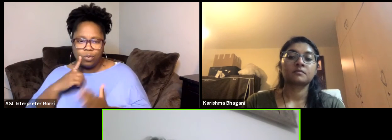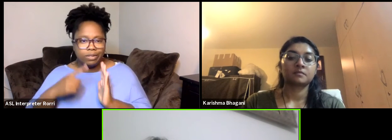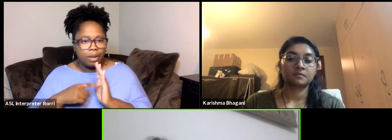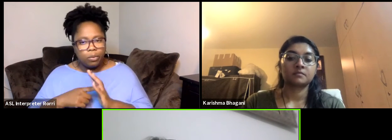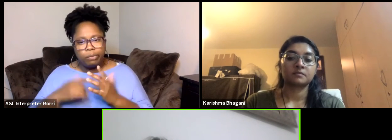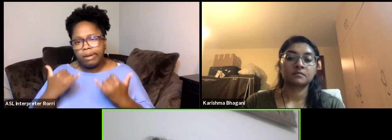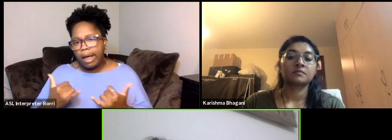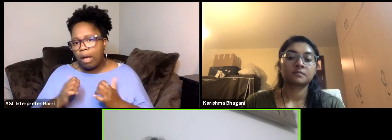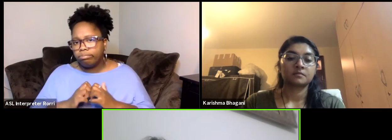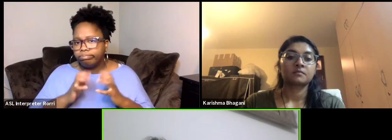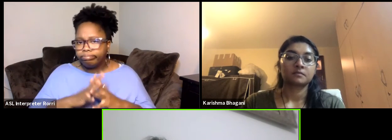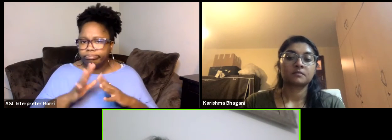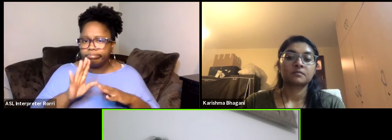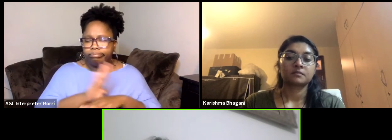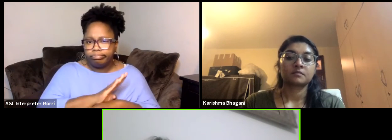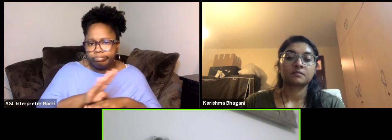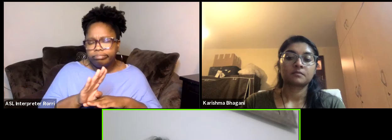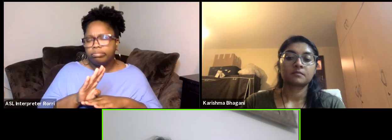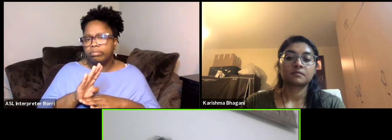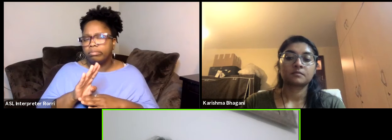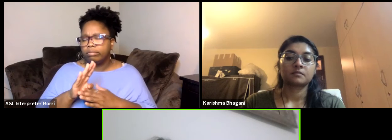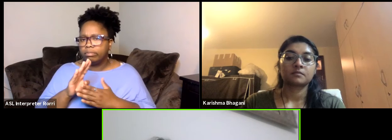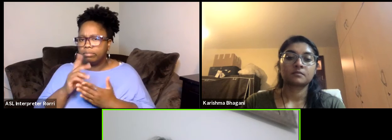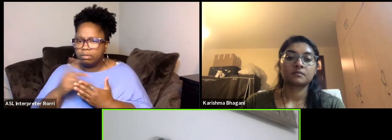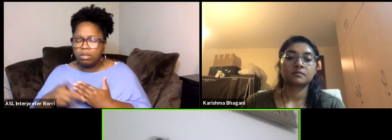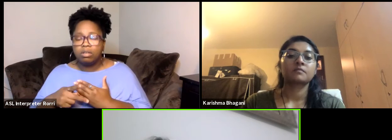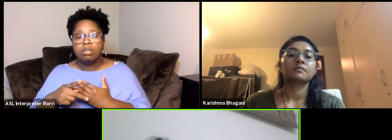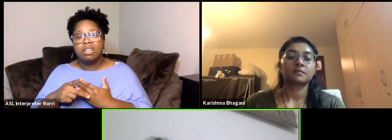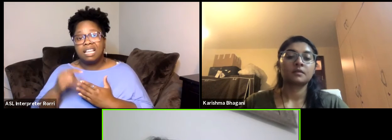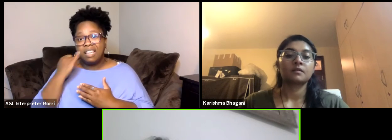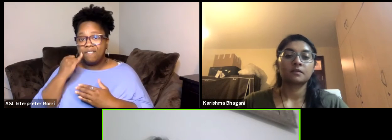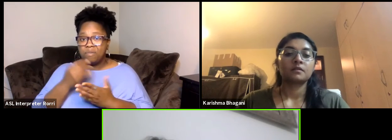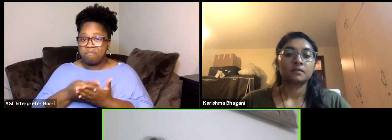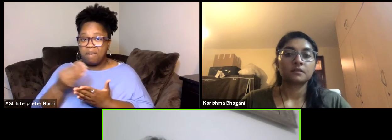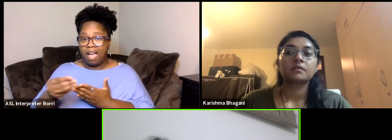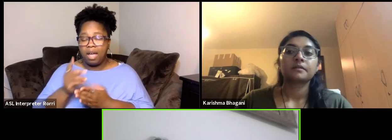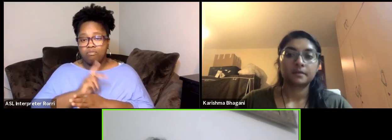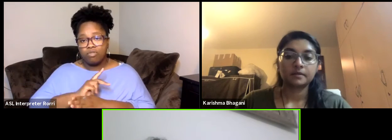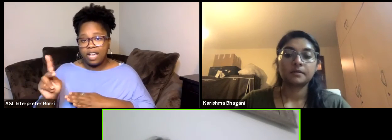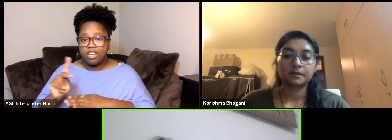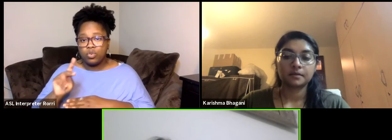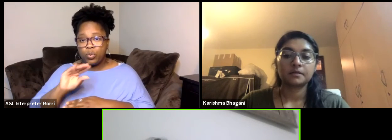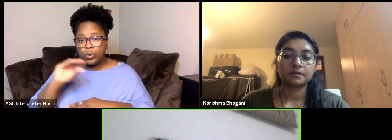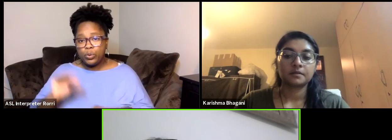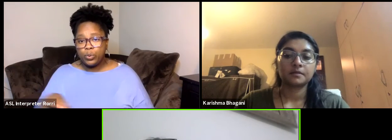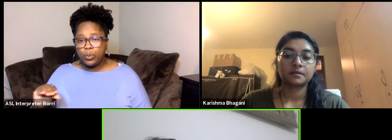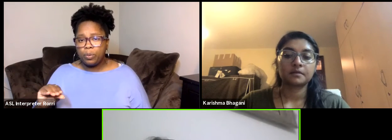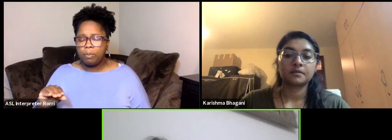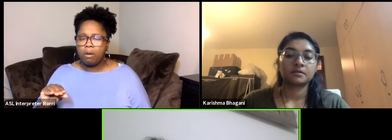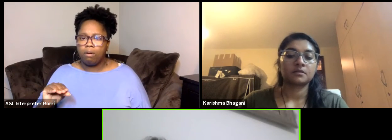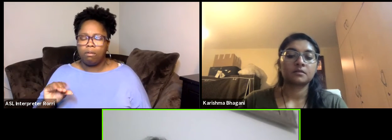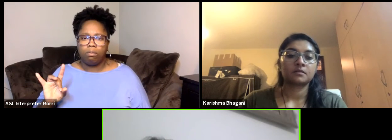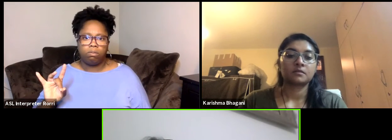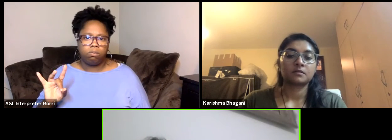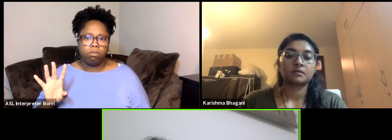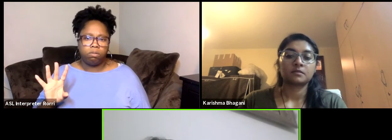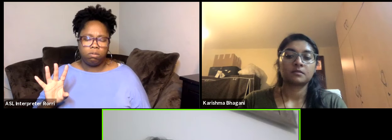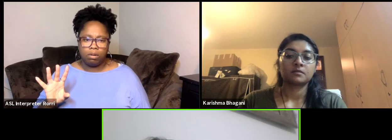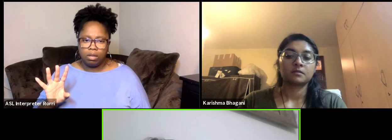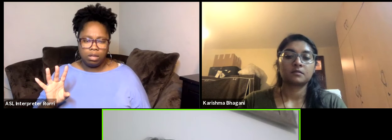or an NGO, a pro version of Zoom or something on virtual it's necessary. You can't work only with the free version,